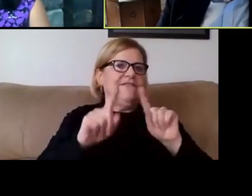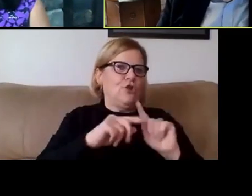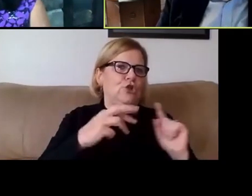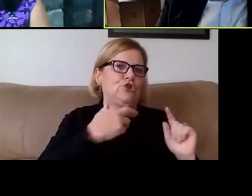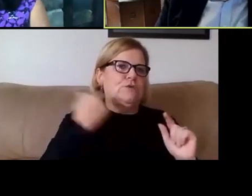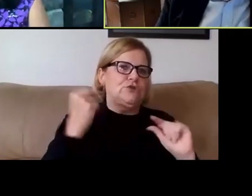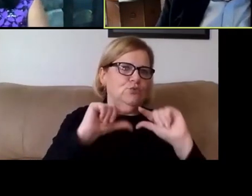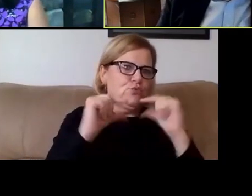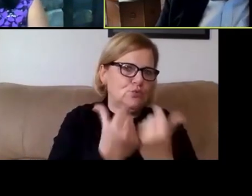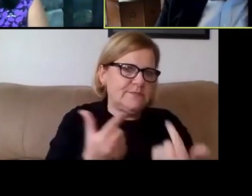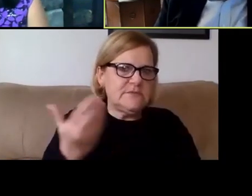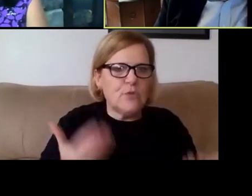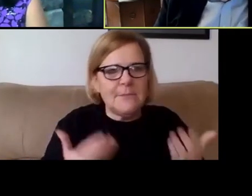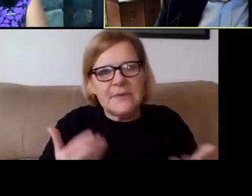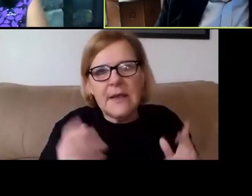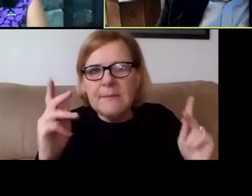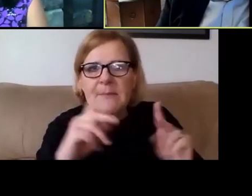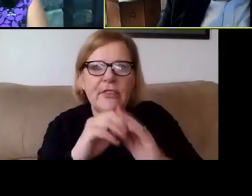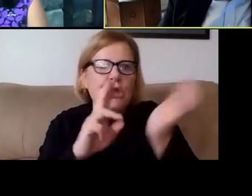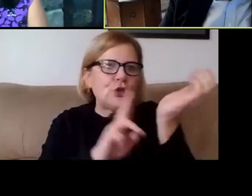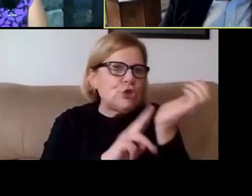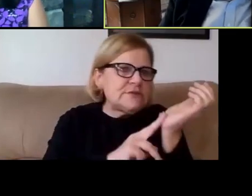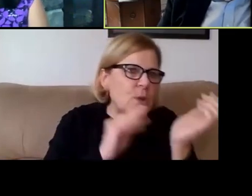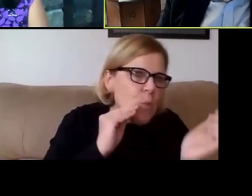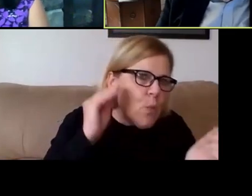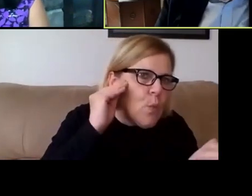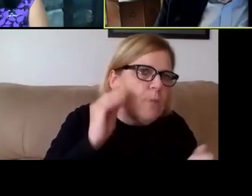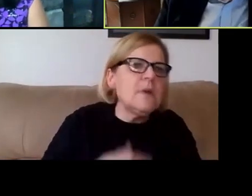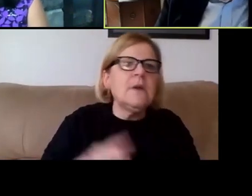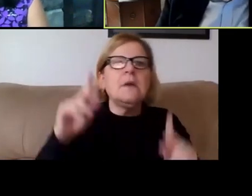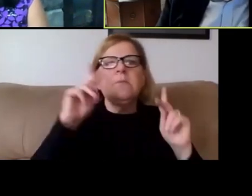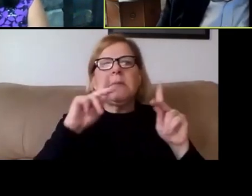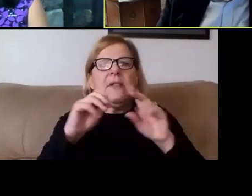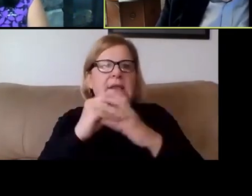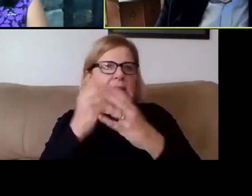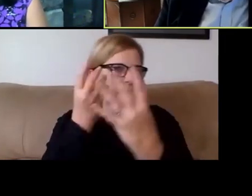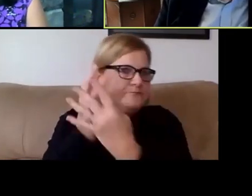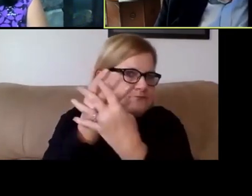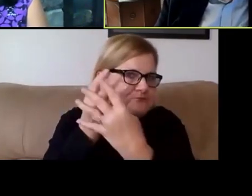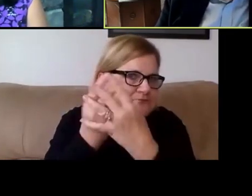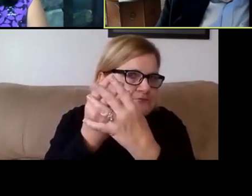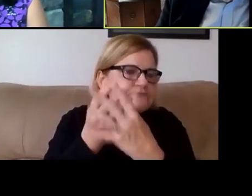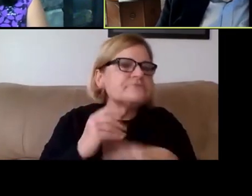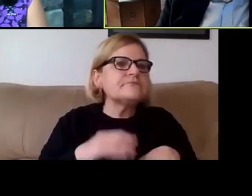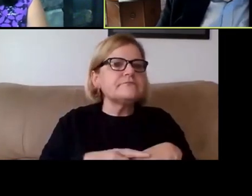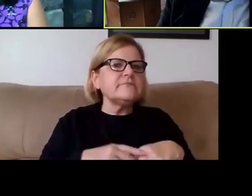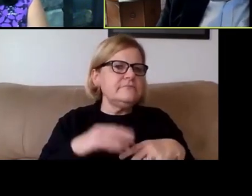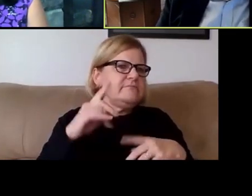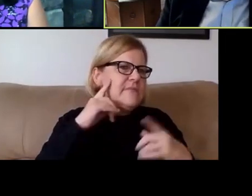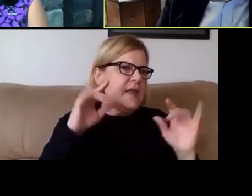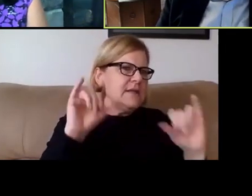perhaps people in nursing homes; people in incarceration; you know, situations of that nature;